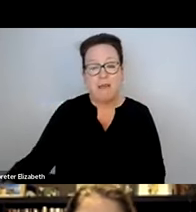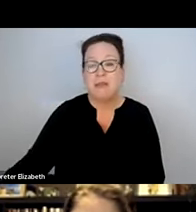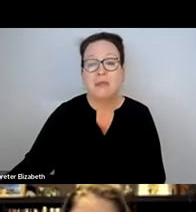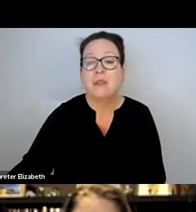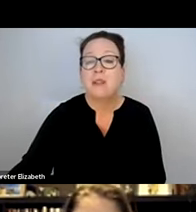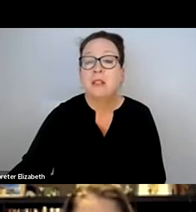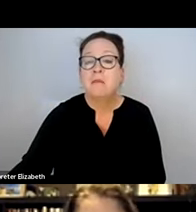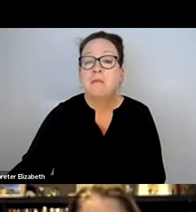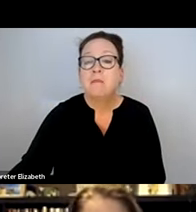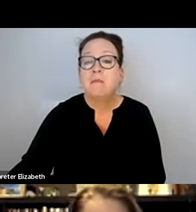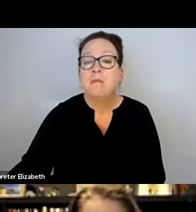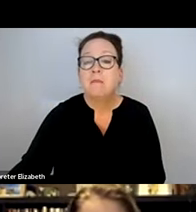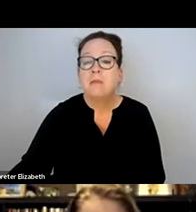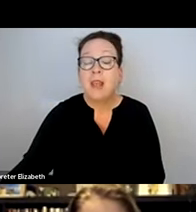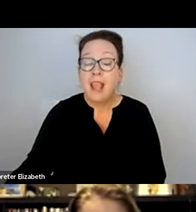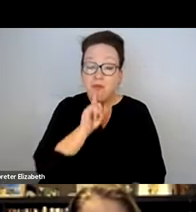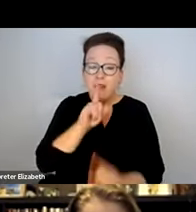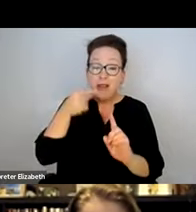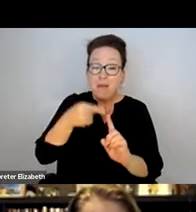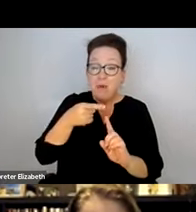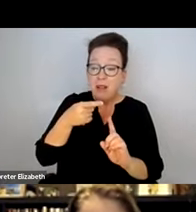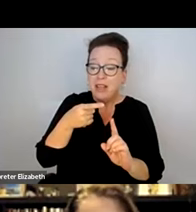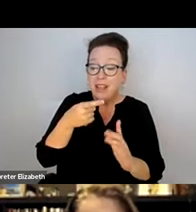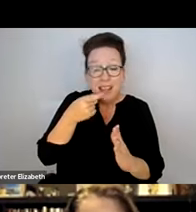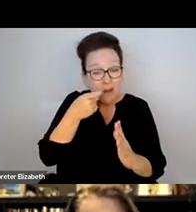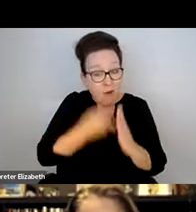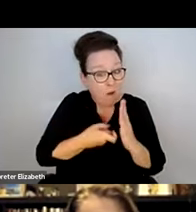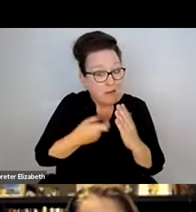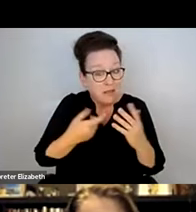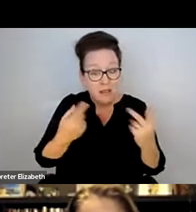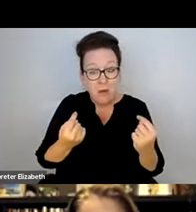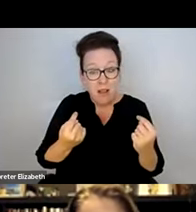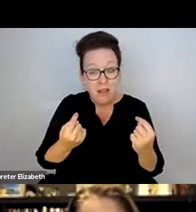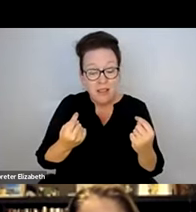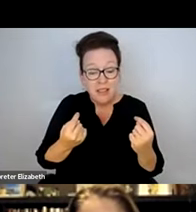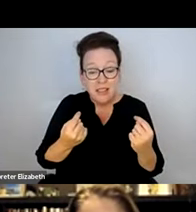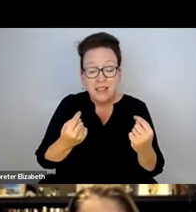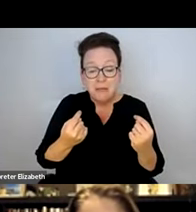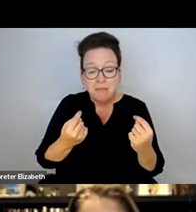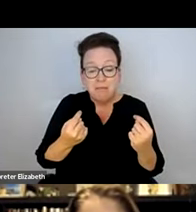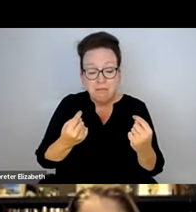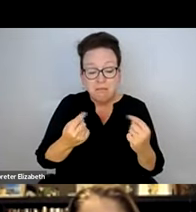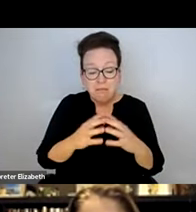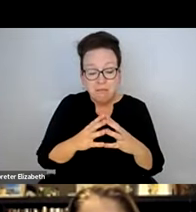BUS. IT IS APPALLING AND IT SHOULDN'T HAPPEN. ULTIMATELY, THE COST IS...